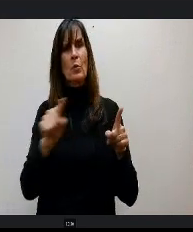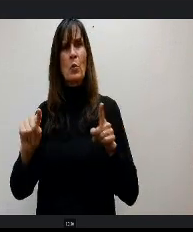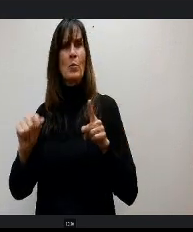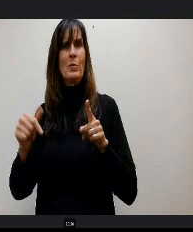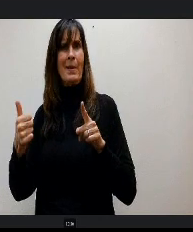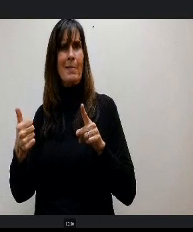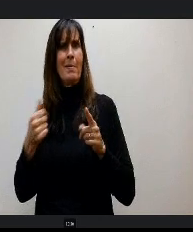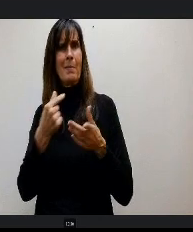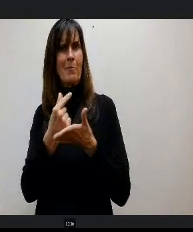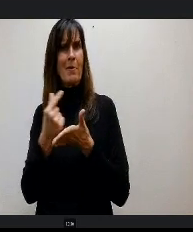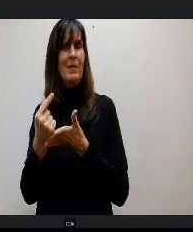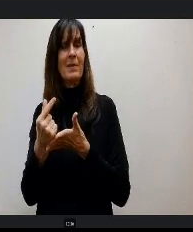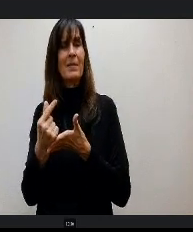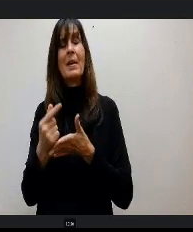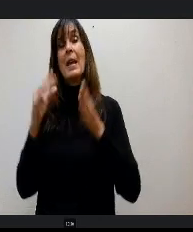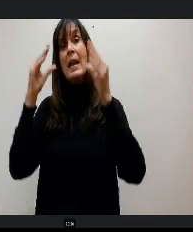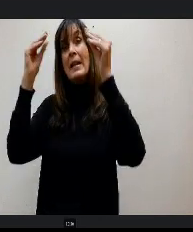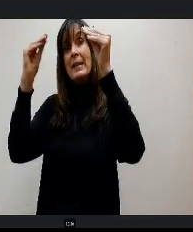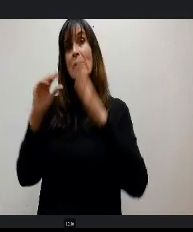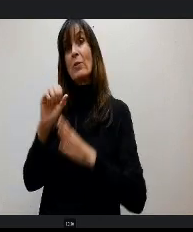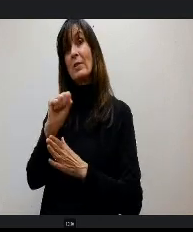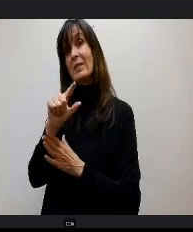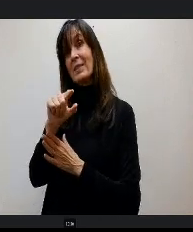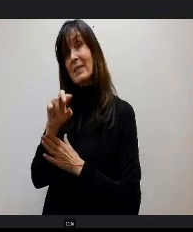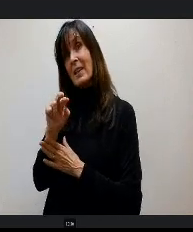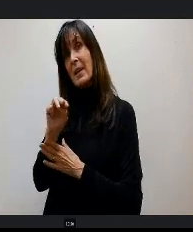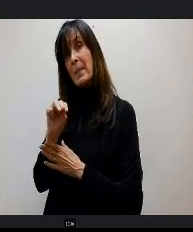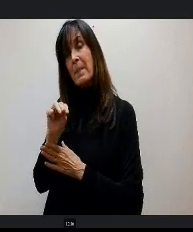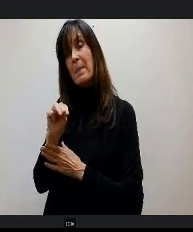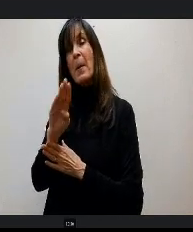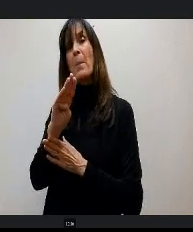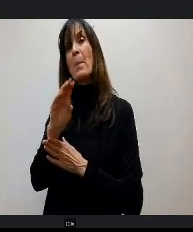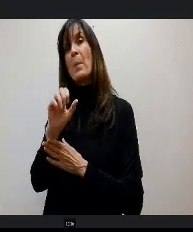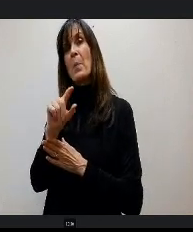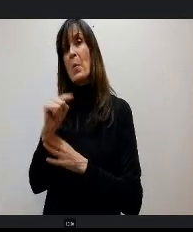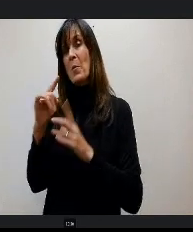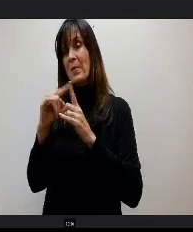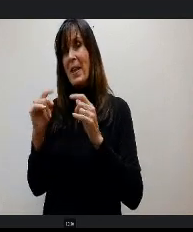Our teachers STEM boot camp is a teacher training that we've done. This is the 14th year that we've run it.